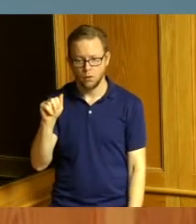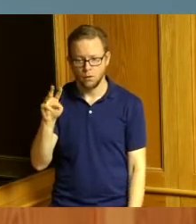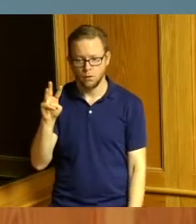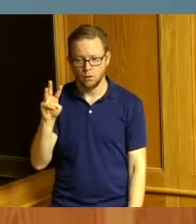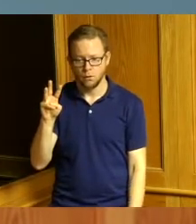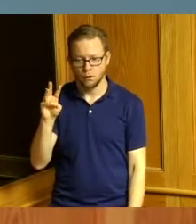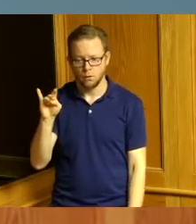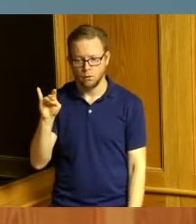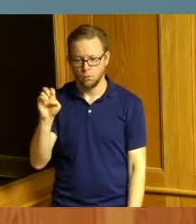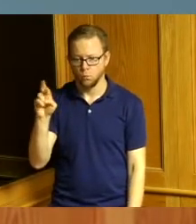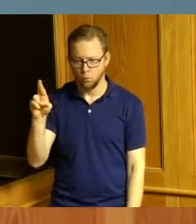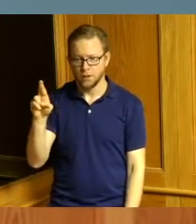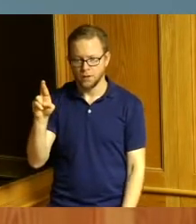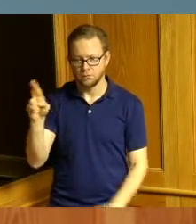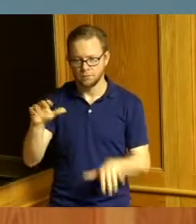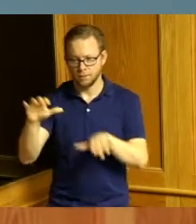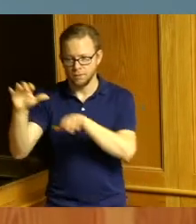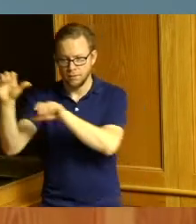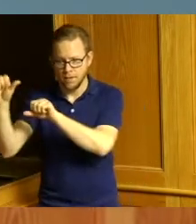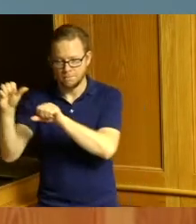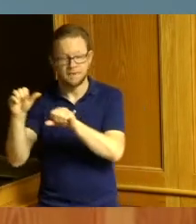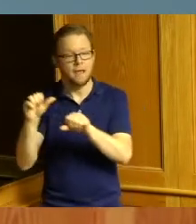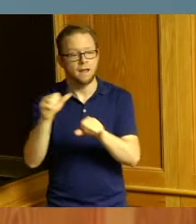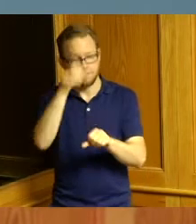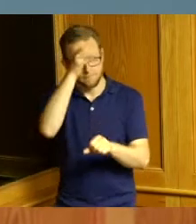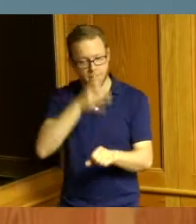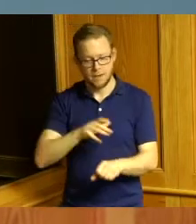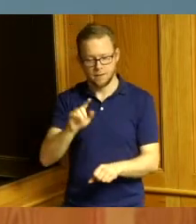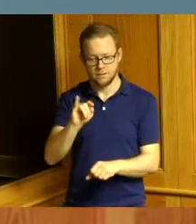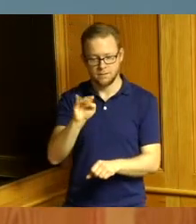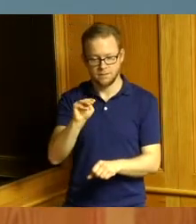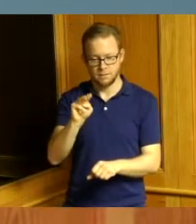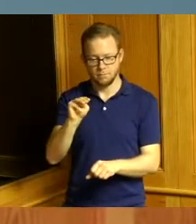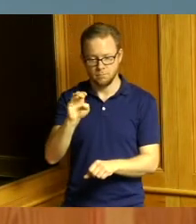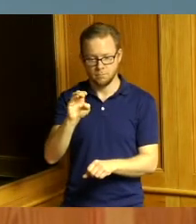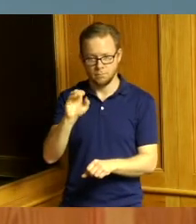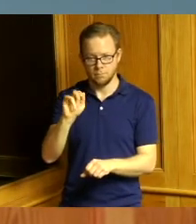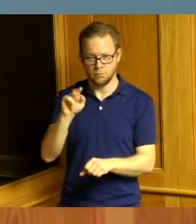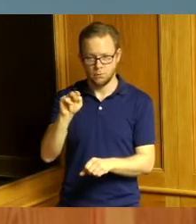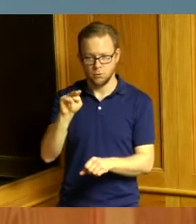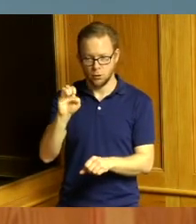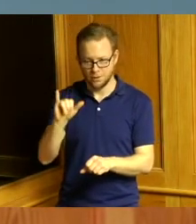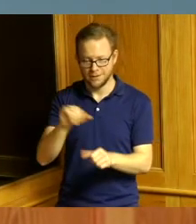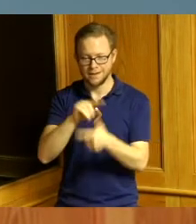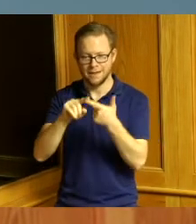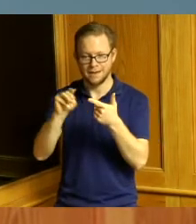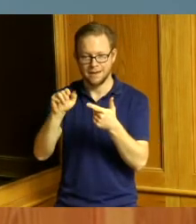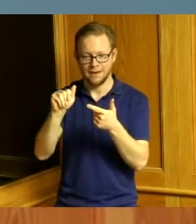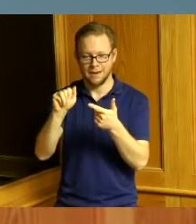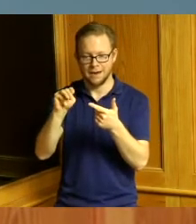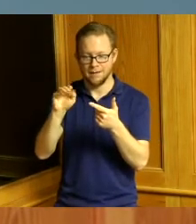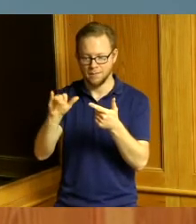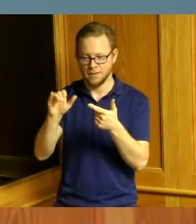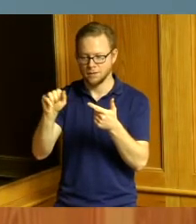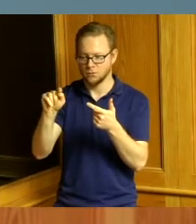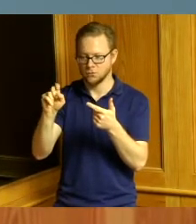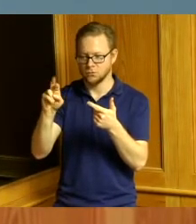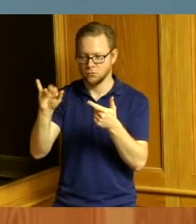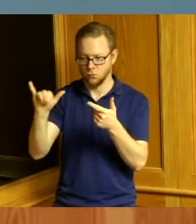in those gaps and then Amy Story filled in and did a fantastic job so I want to